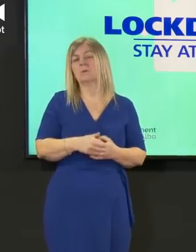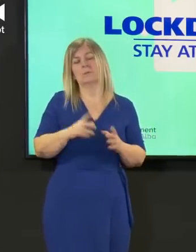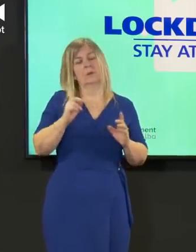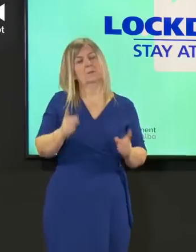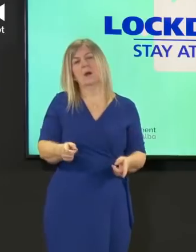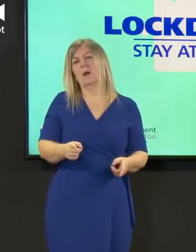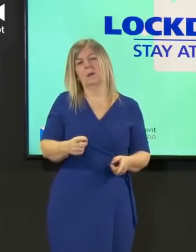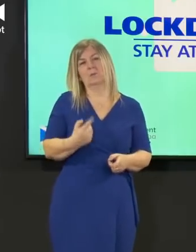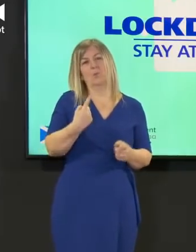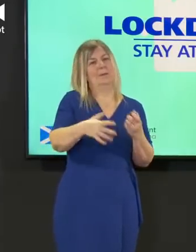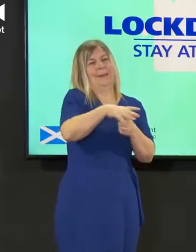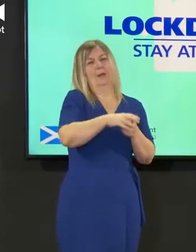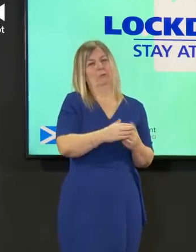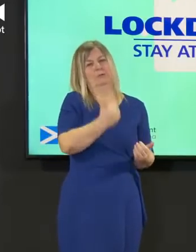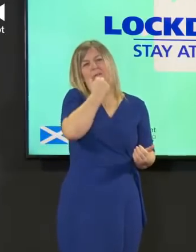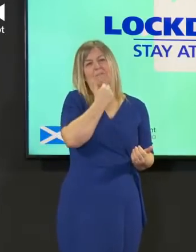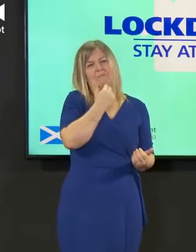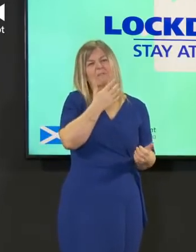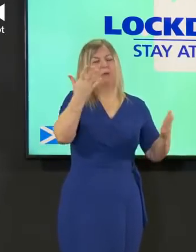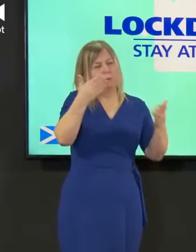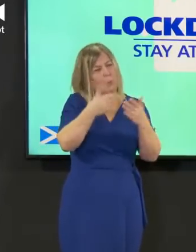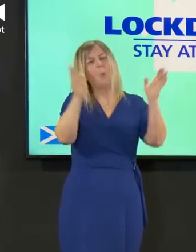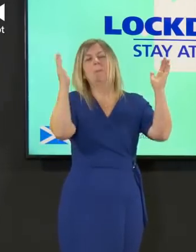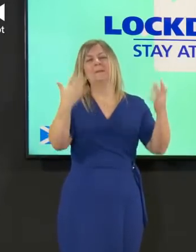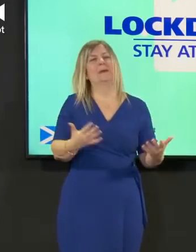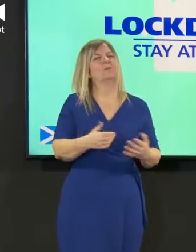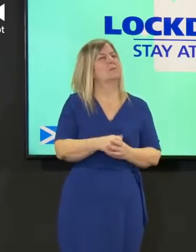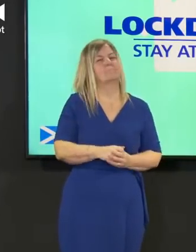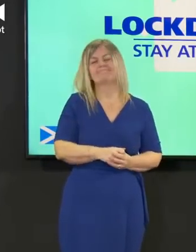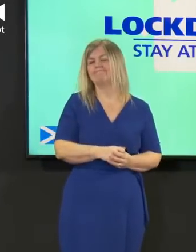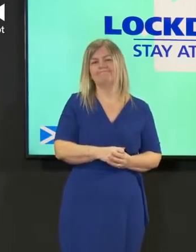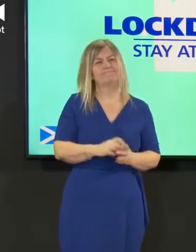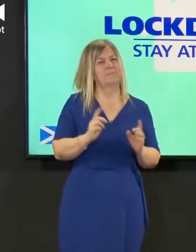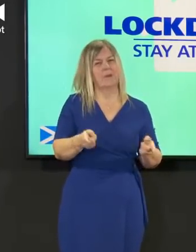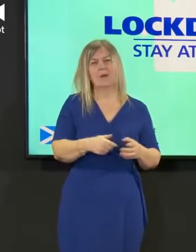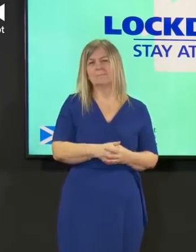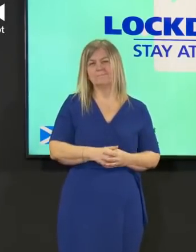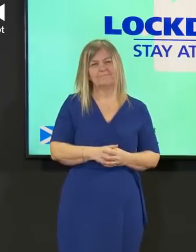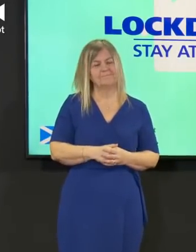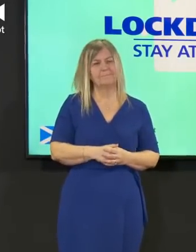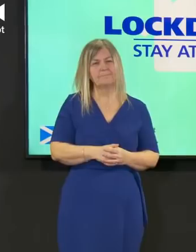two or three days as the final indicator of the direction of travel that we're going in